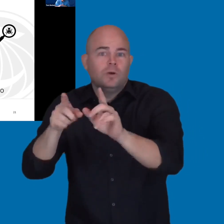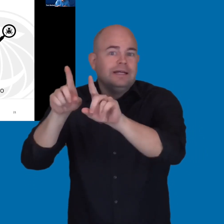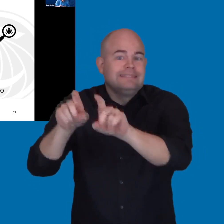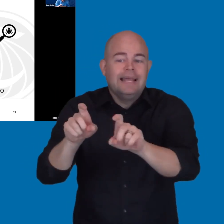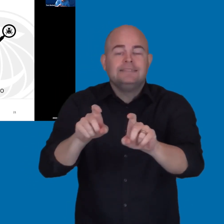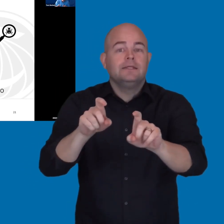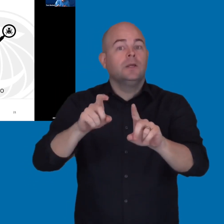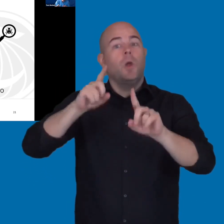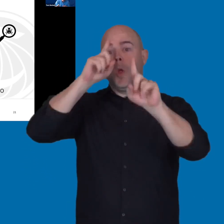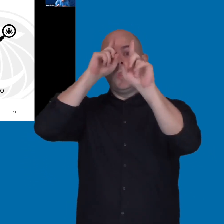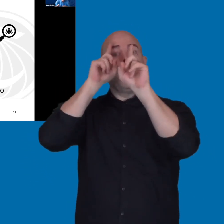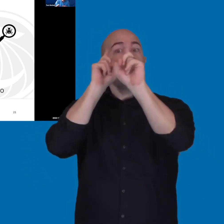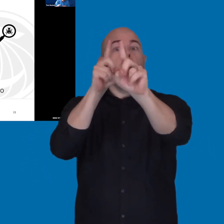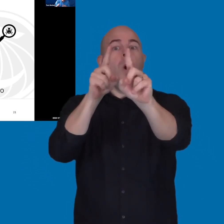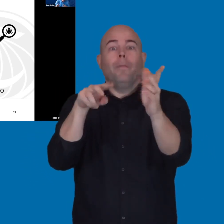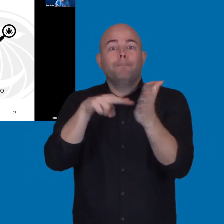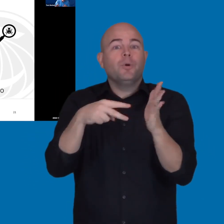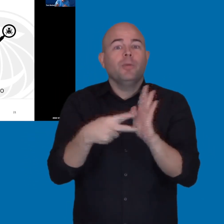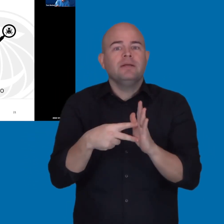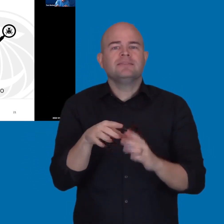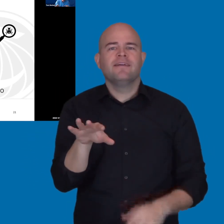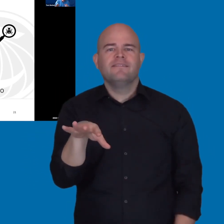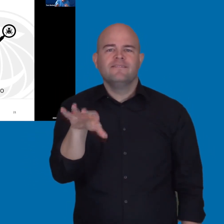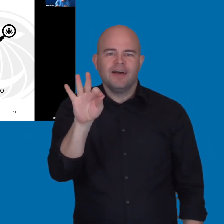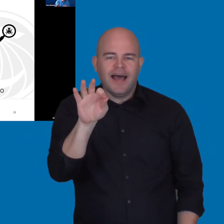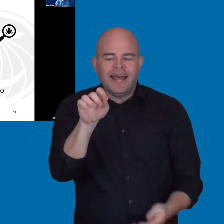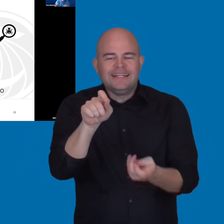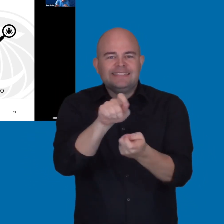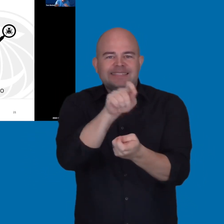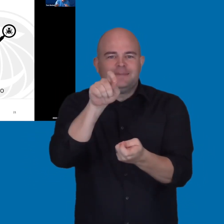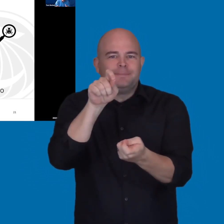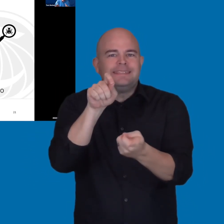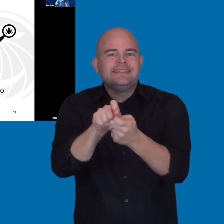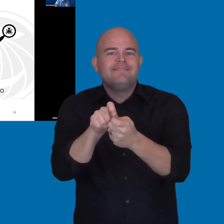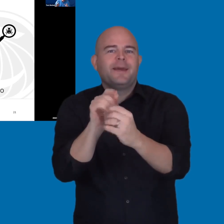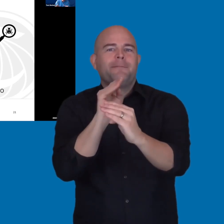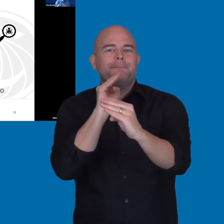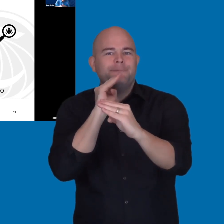the goal of all of it is finding specific accessibility barriers or bugs.